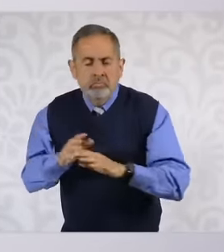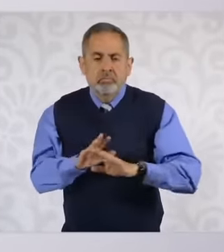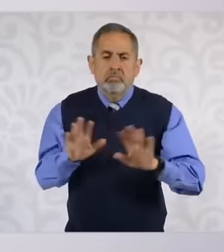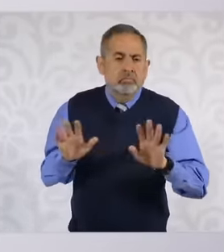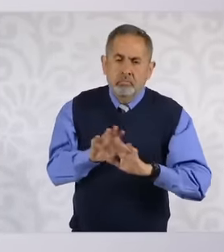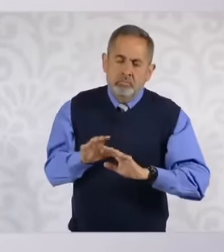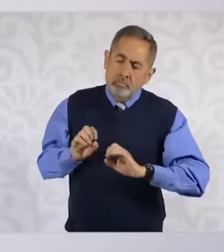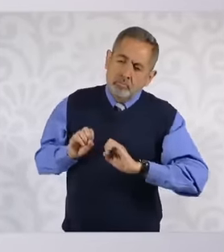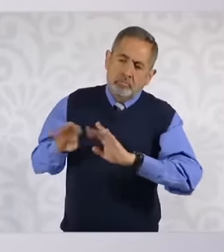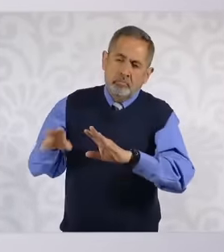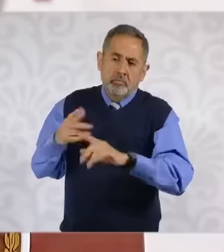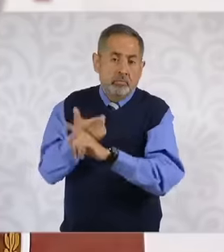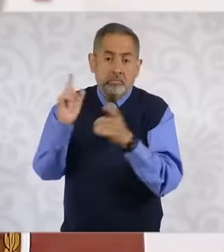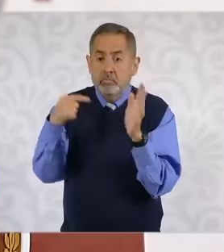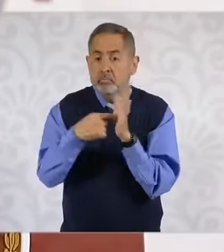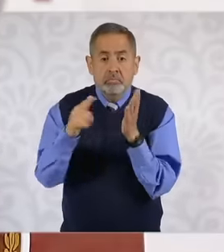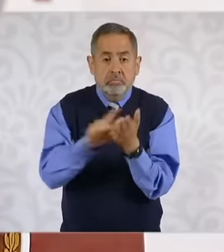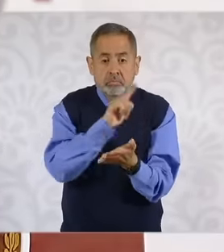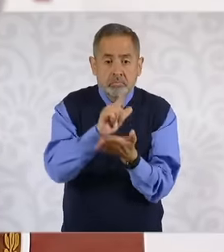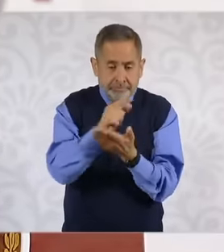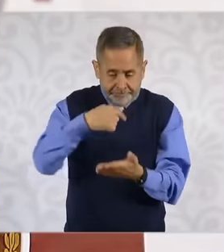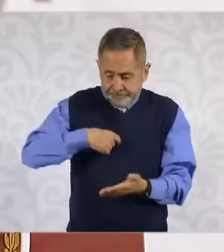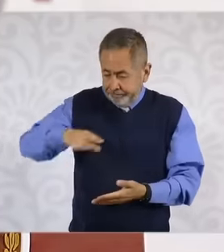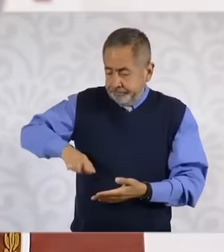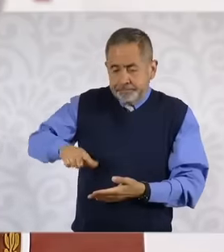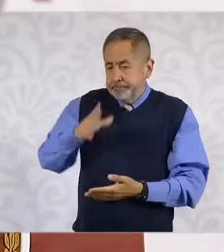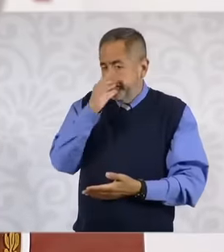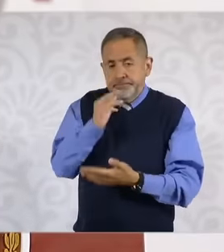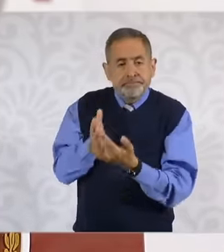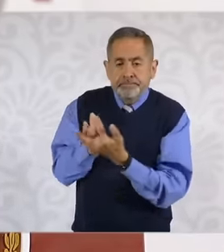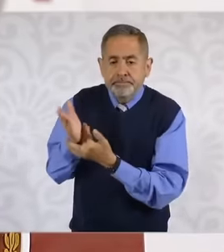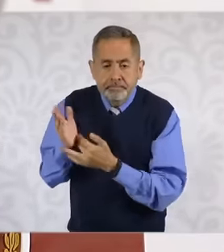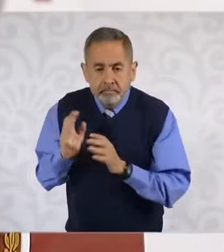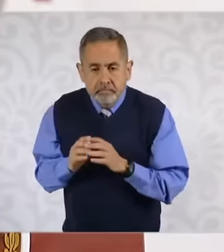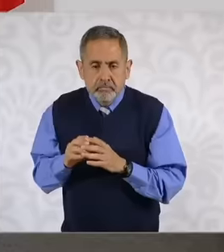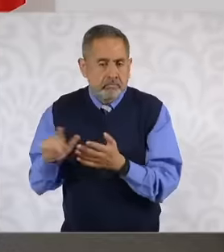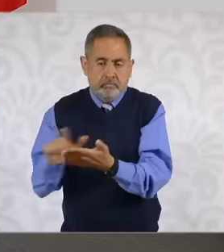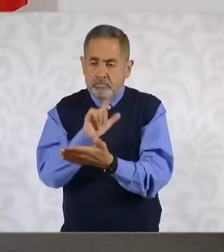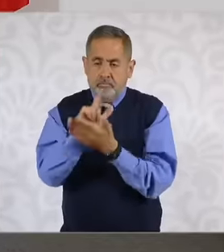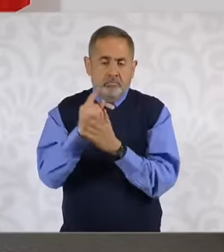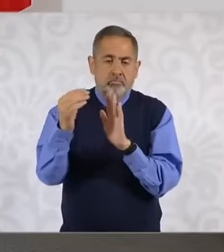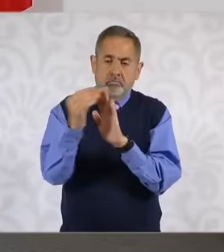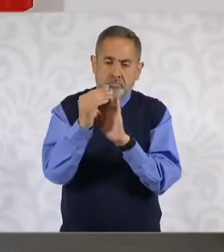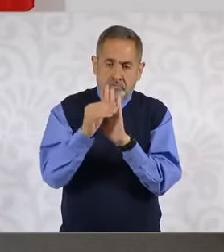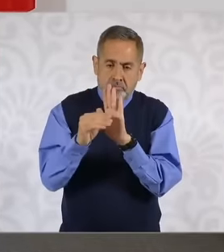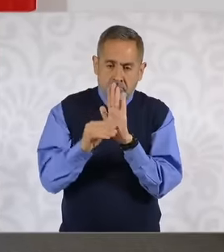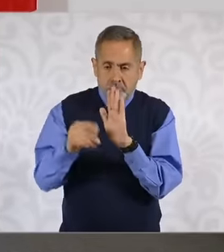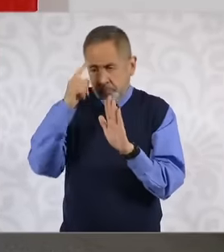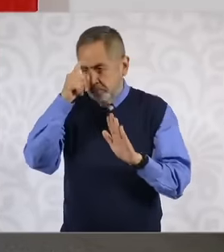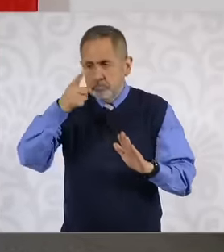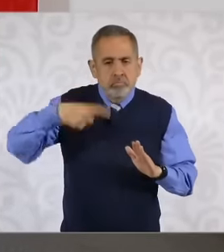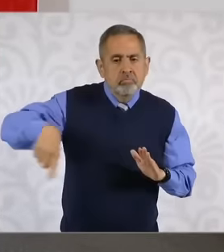it is in the law it is part of the reforms that were proposed both For state workers